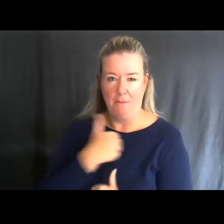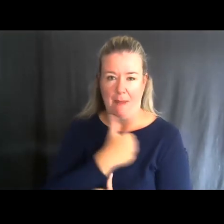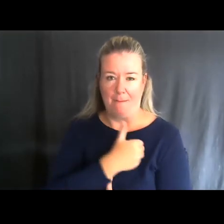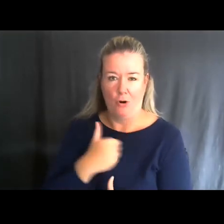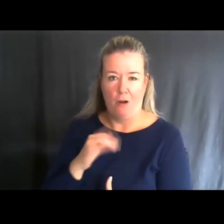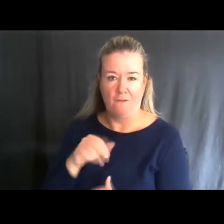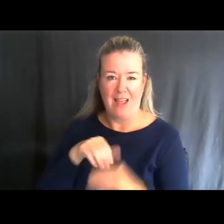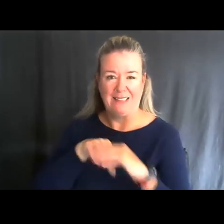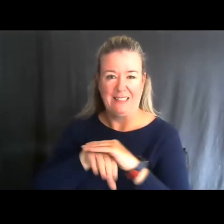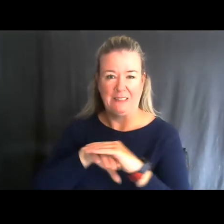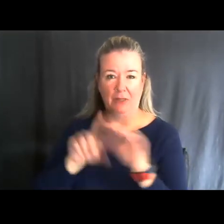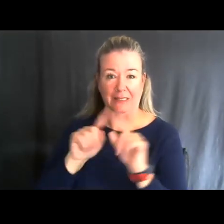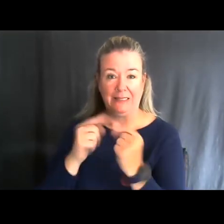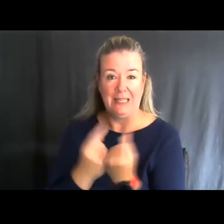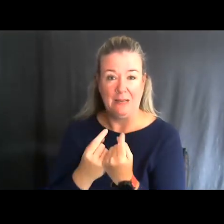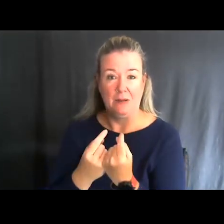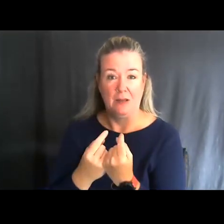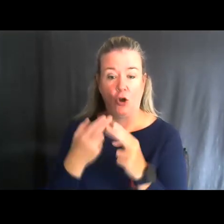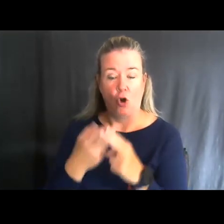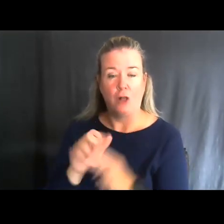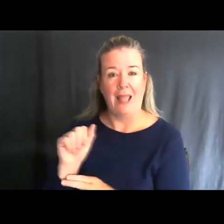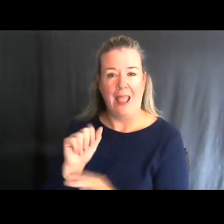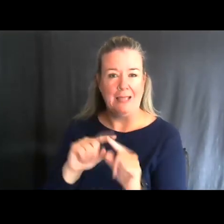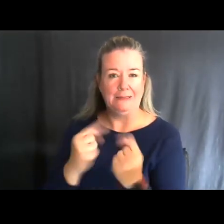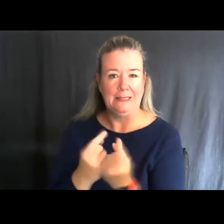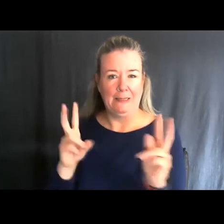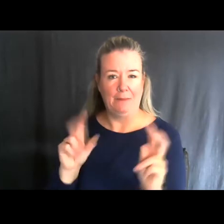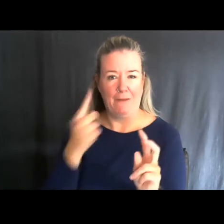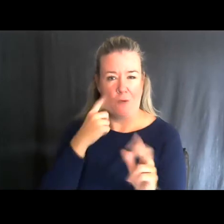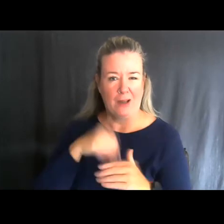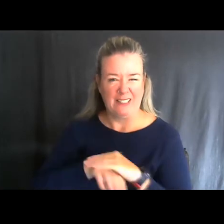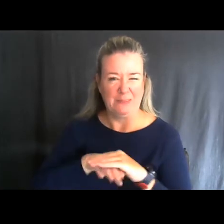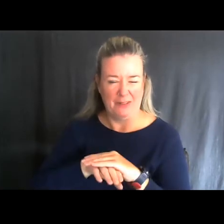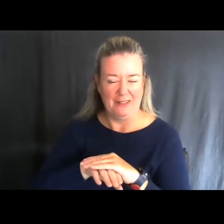accessibility team, or A-Team, for almost two years.